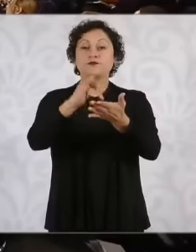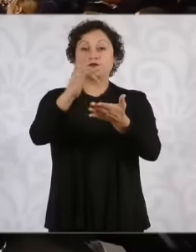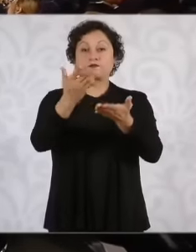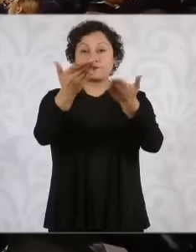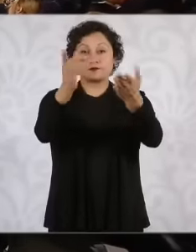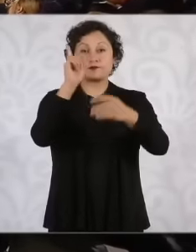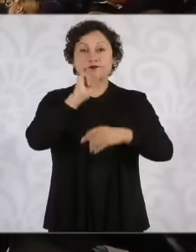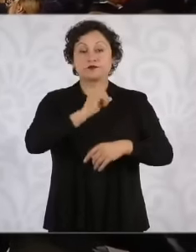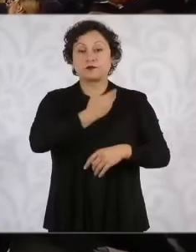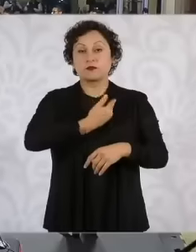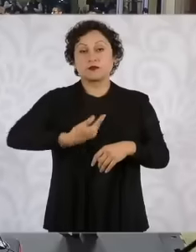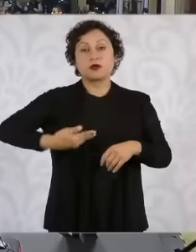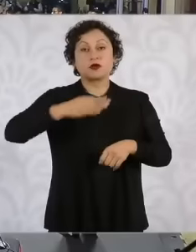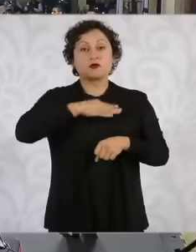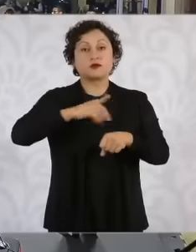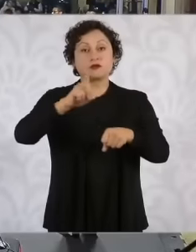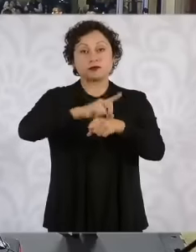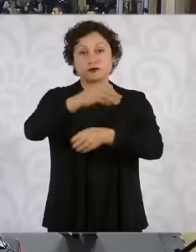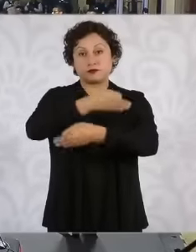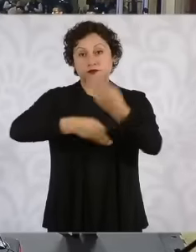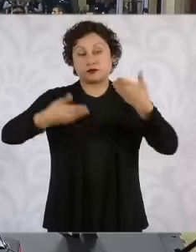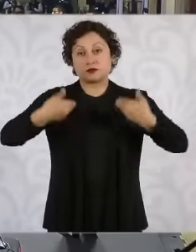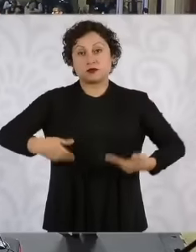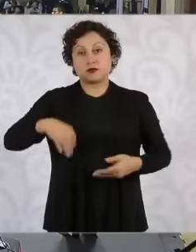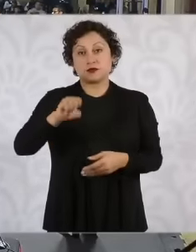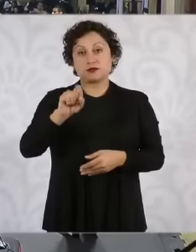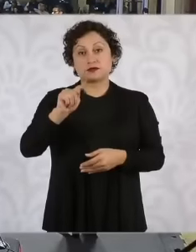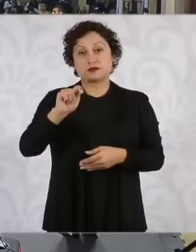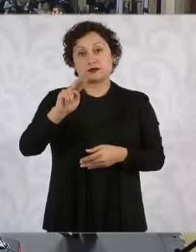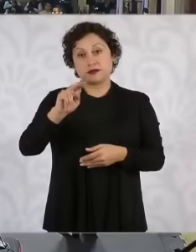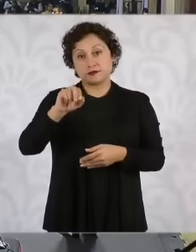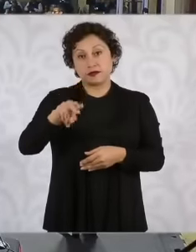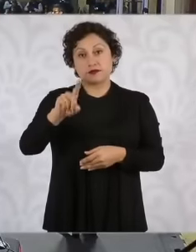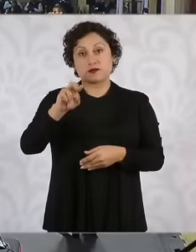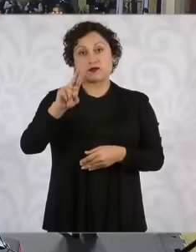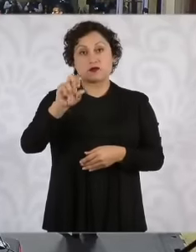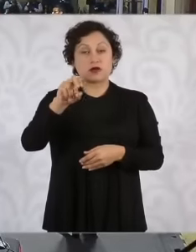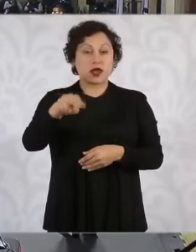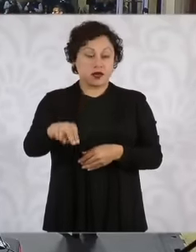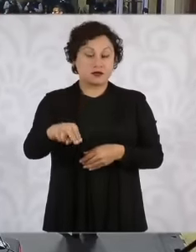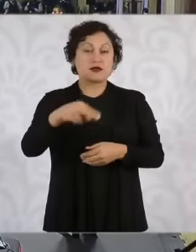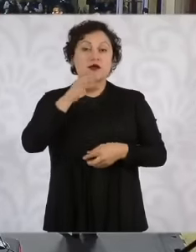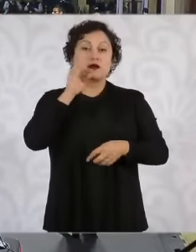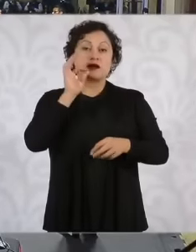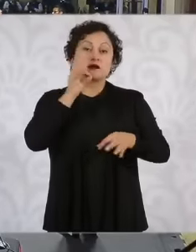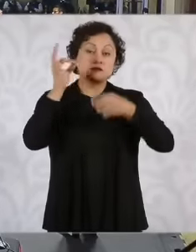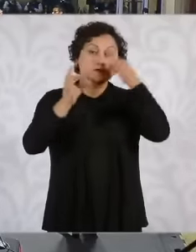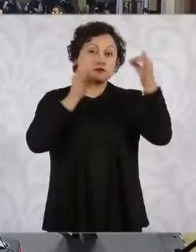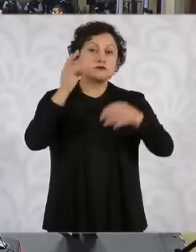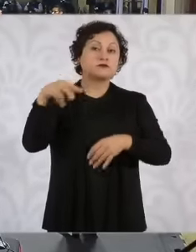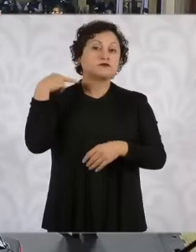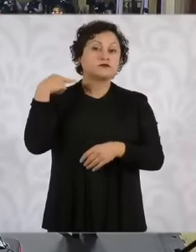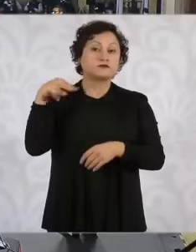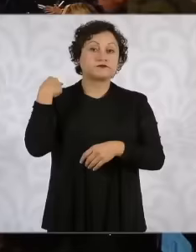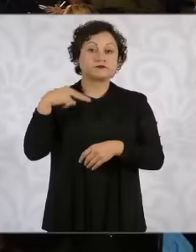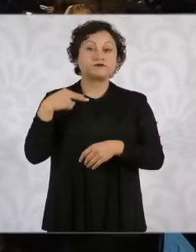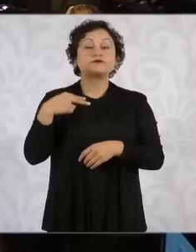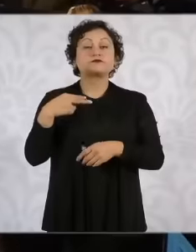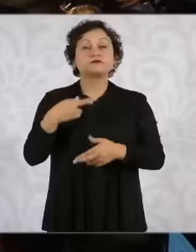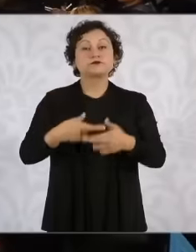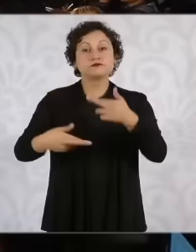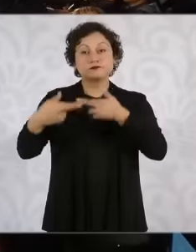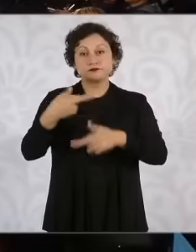morning Good morning everyone well president to the conflict returning to the State of Sinaloa there has